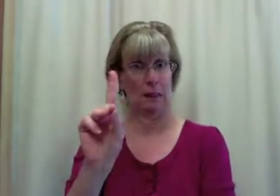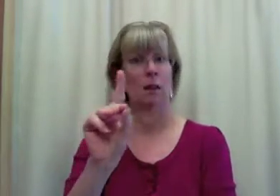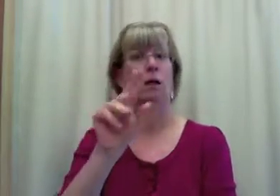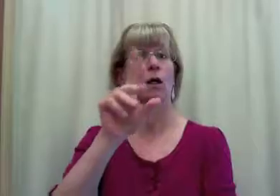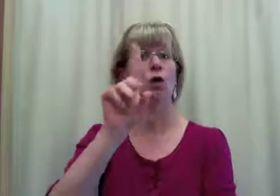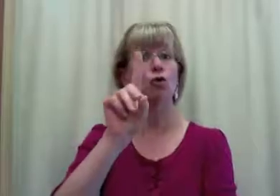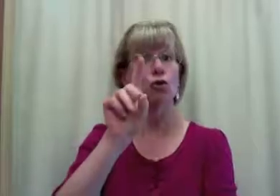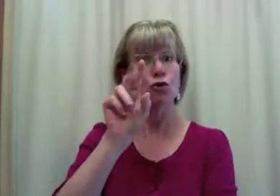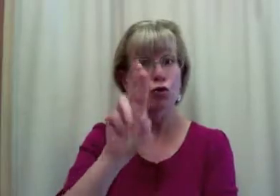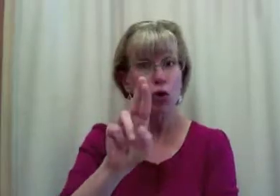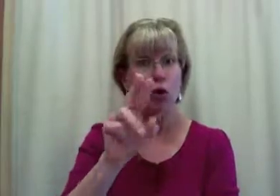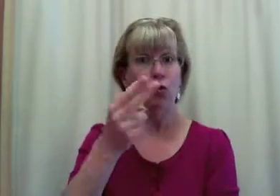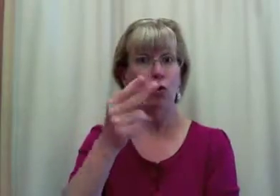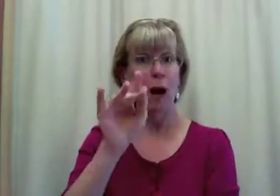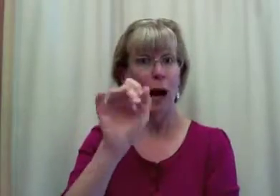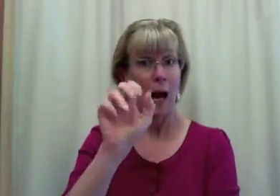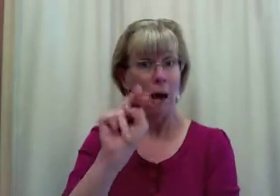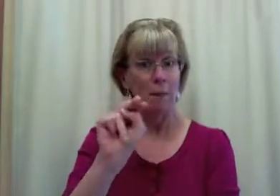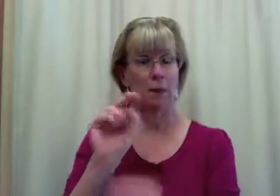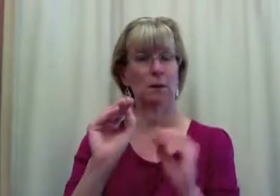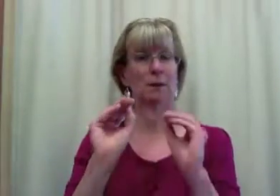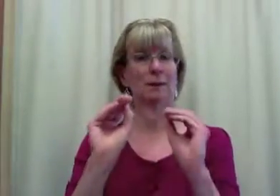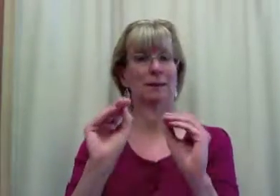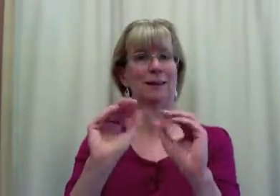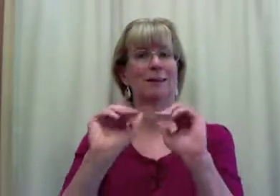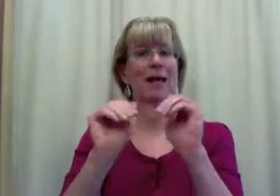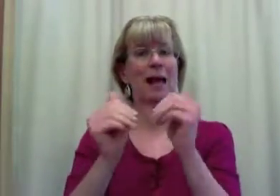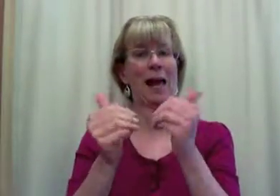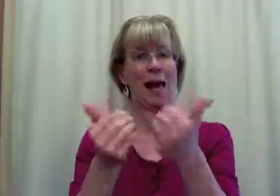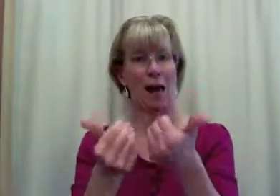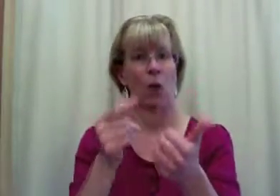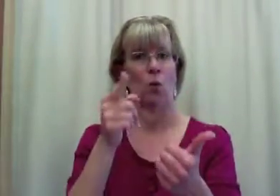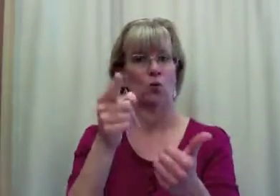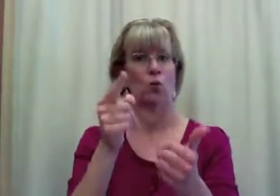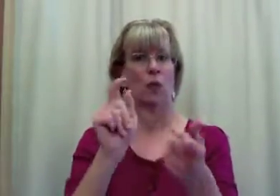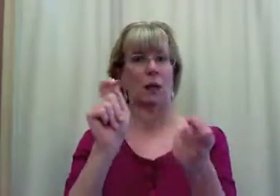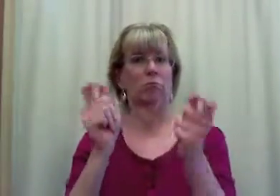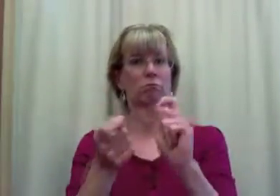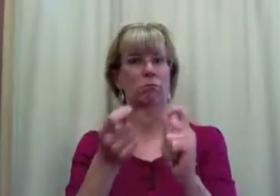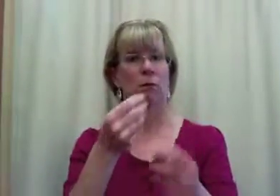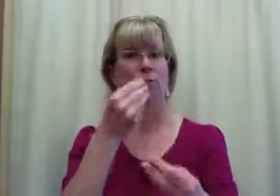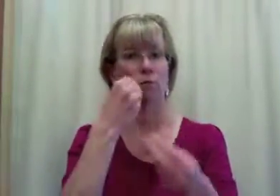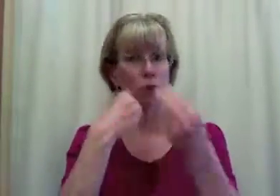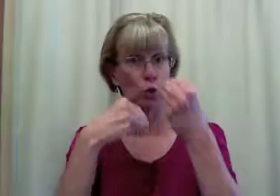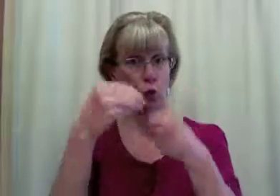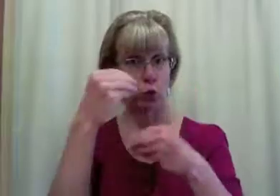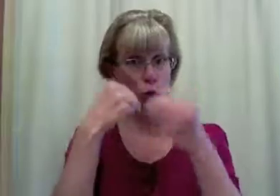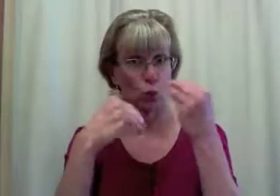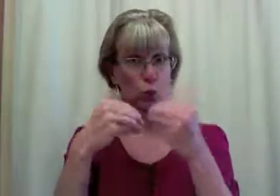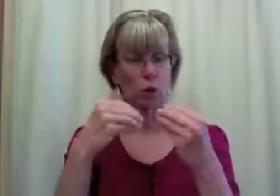Dr. Hyman teaches how you can change your diet